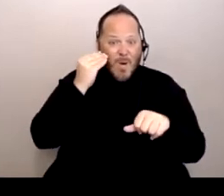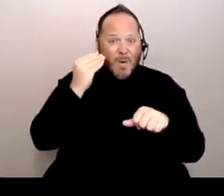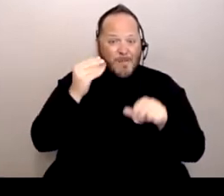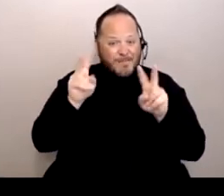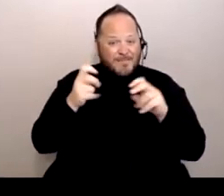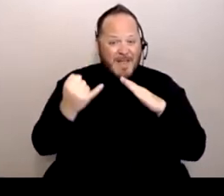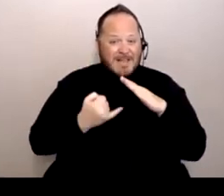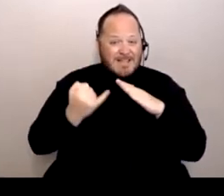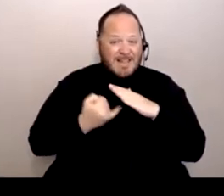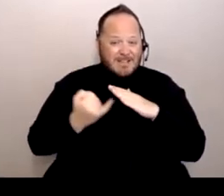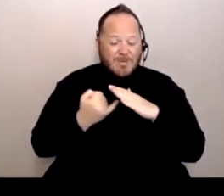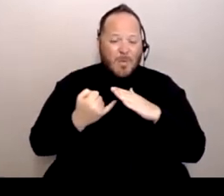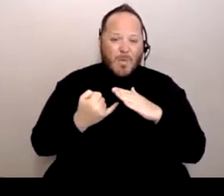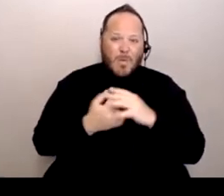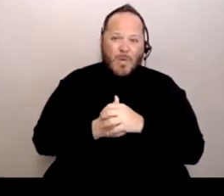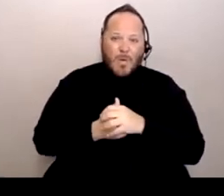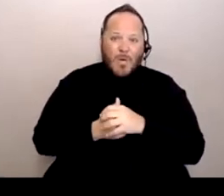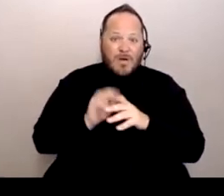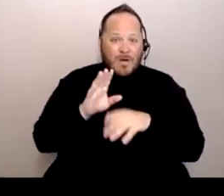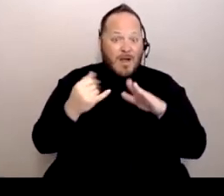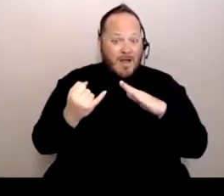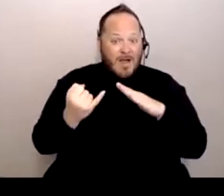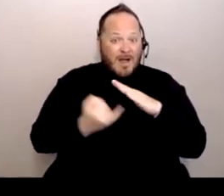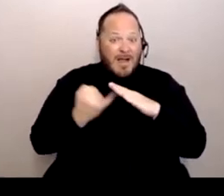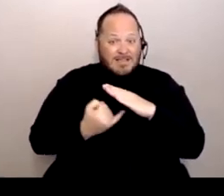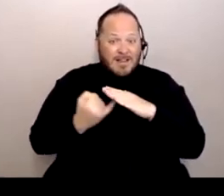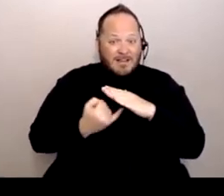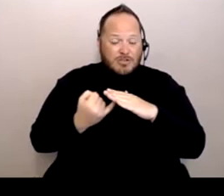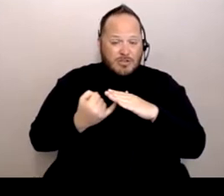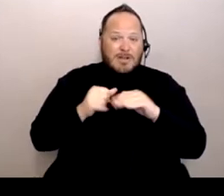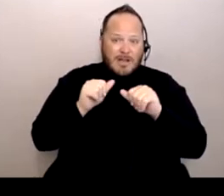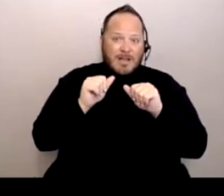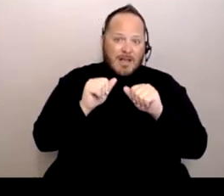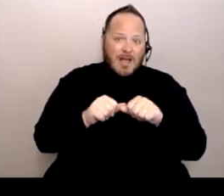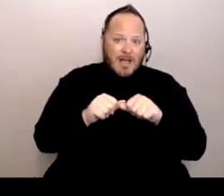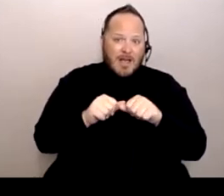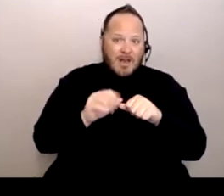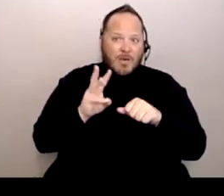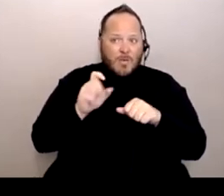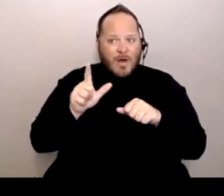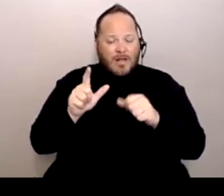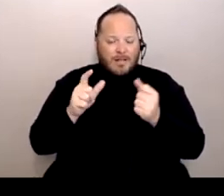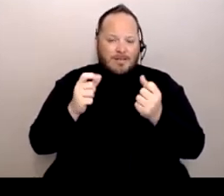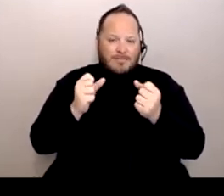because isolation can also be... Well, a lot of us are confined to our homes,